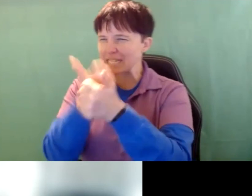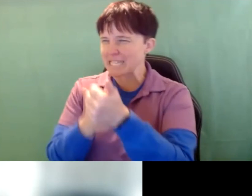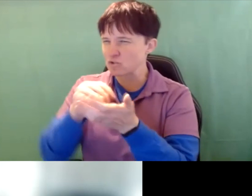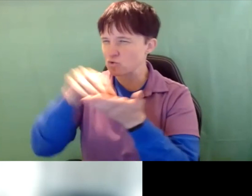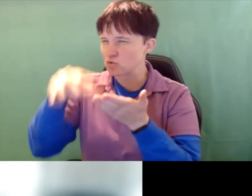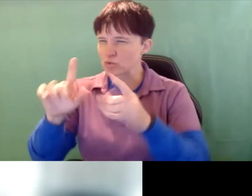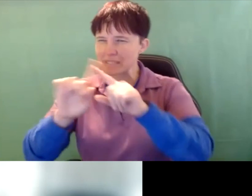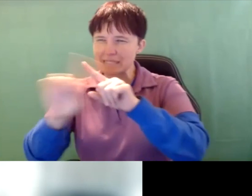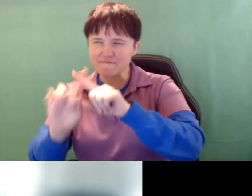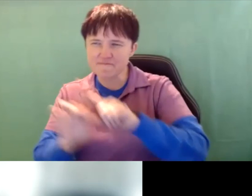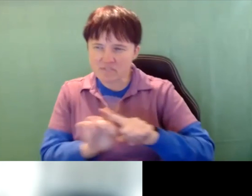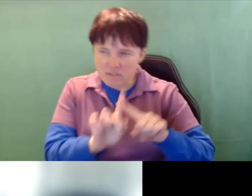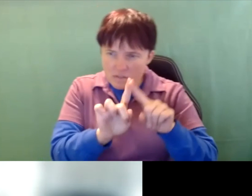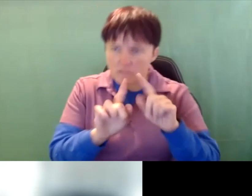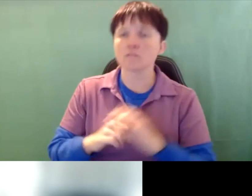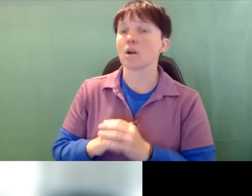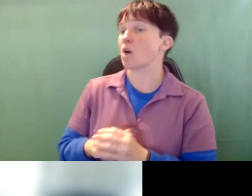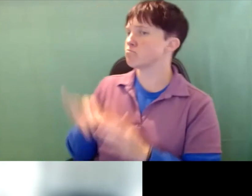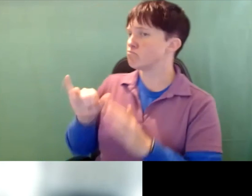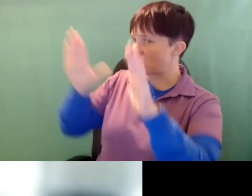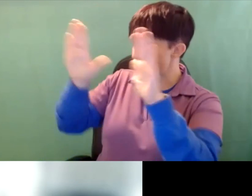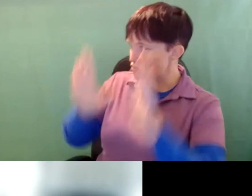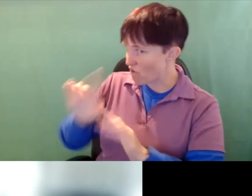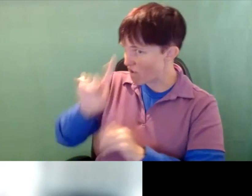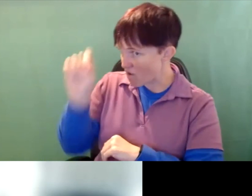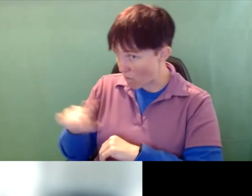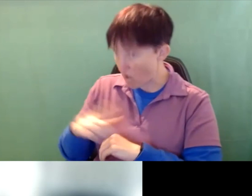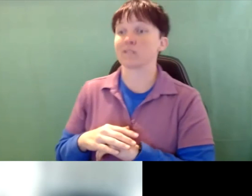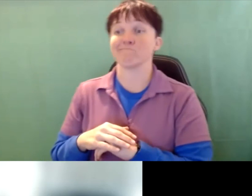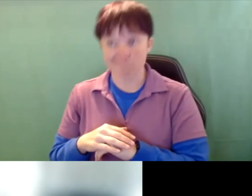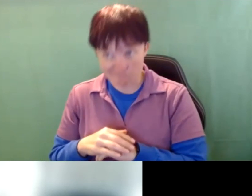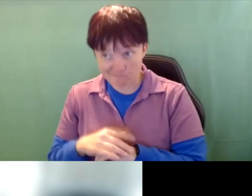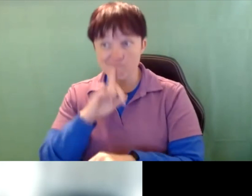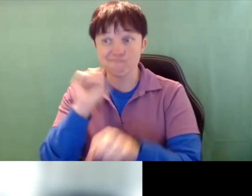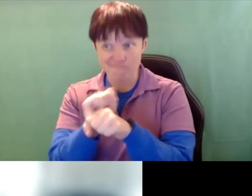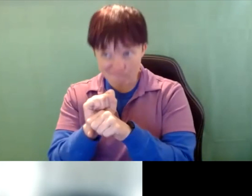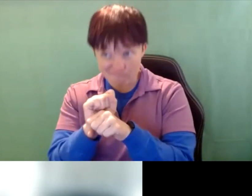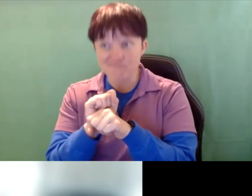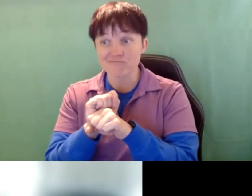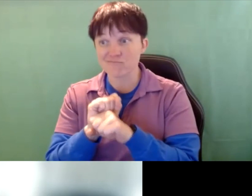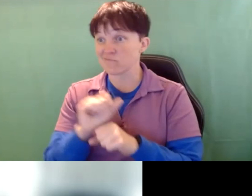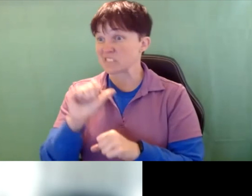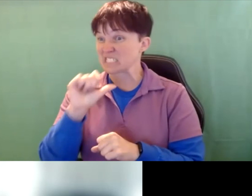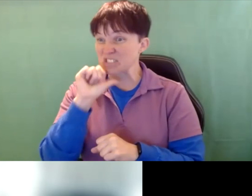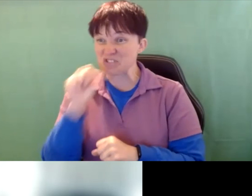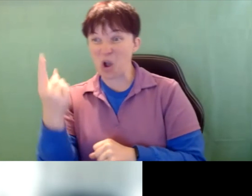Linda Alsop: Ok, that’s a great question, because it is there is not one size fits all,